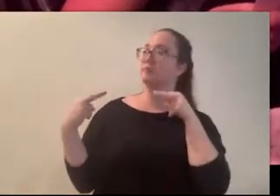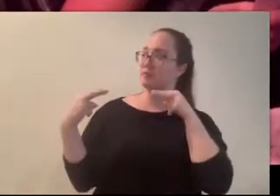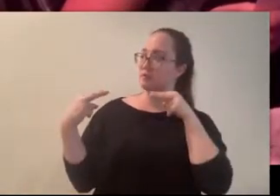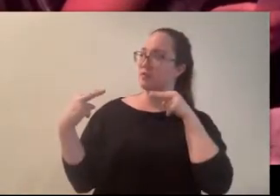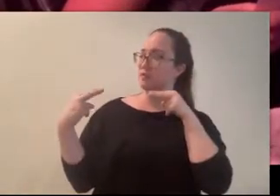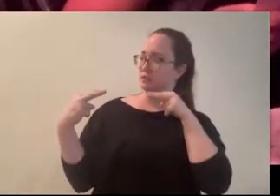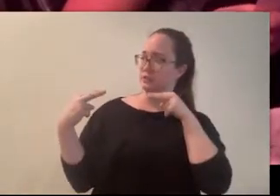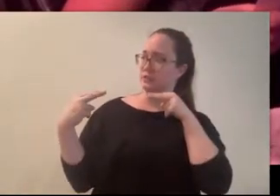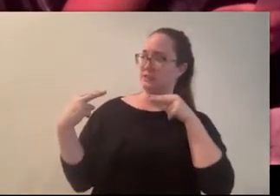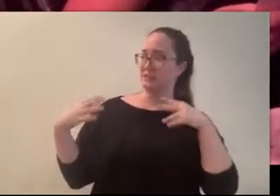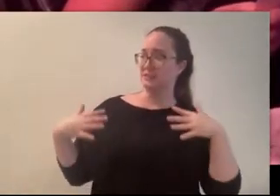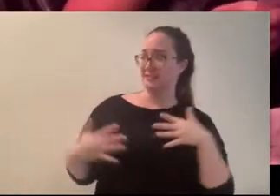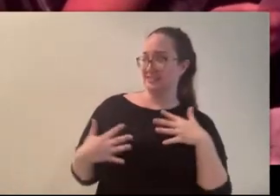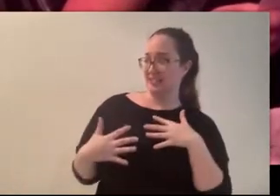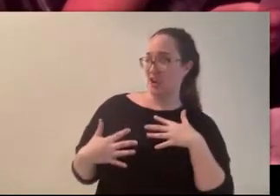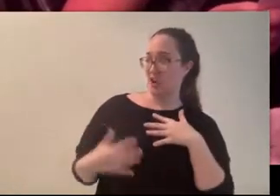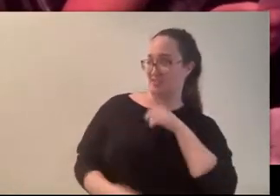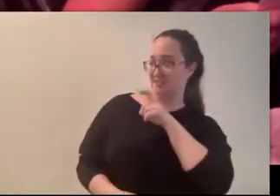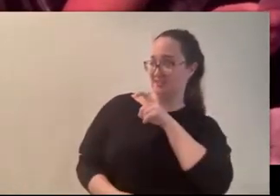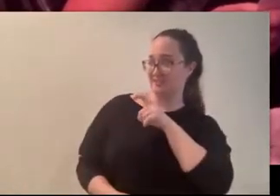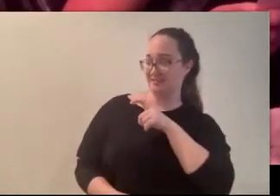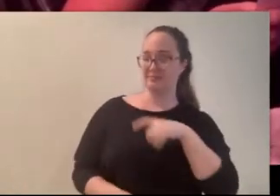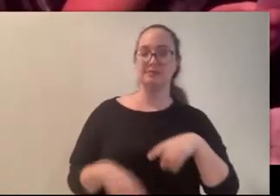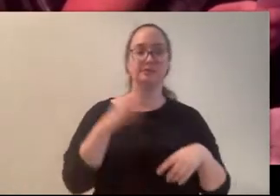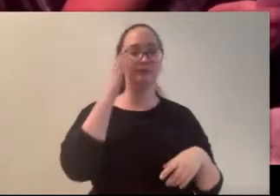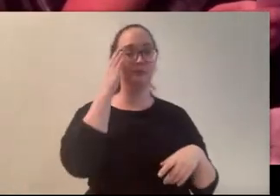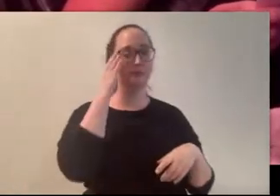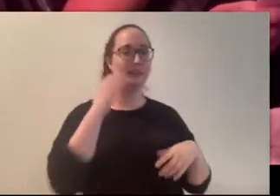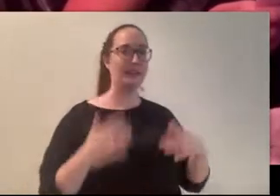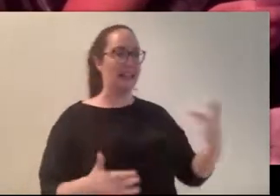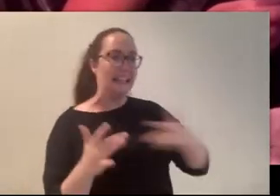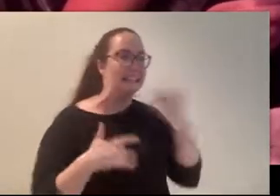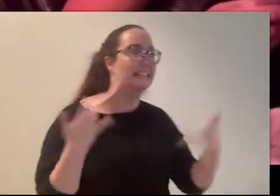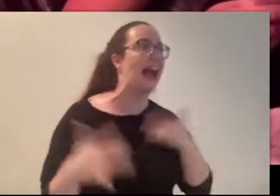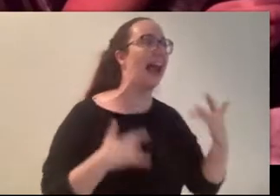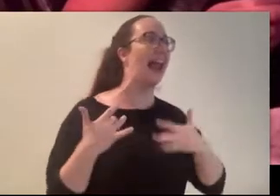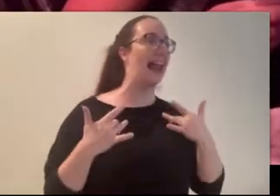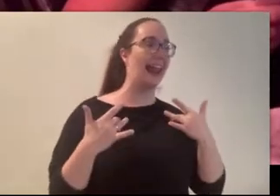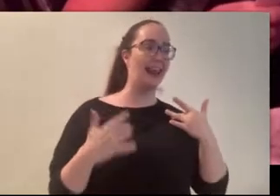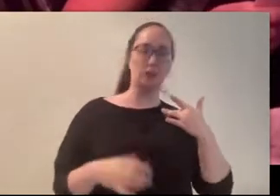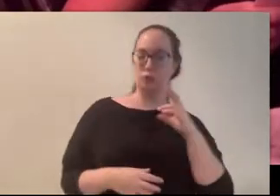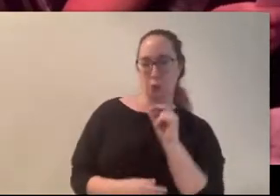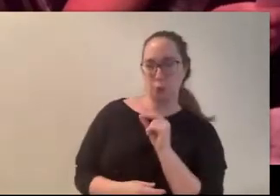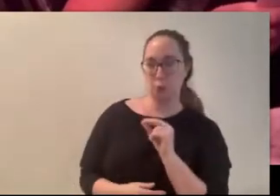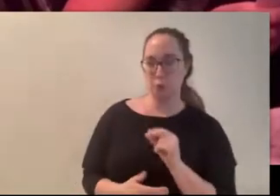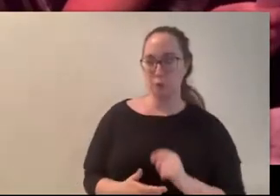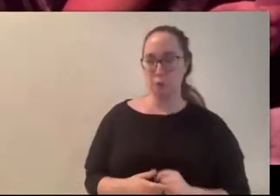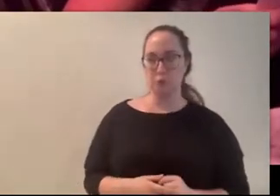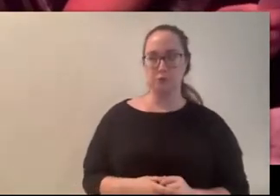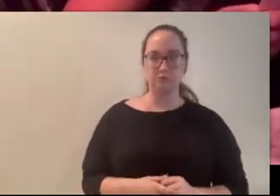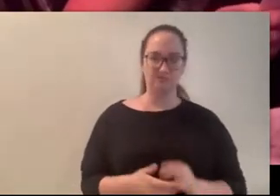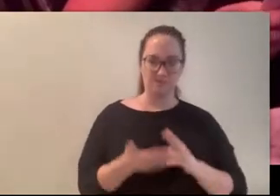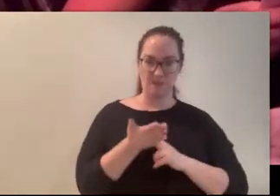“Scared?” She asked, breathless with excitement. “No,” I said. It was an honest enough answer. I